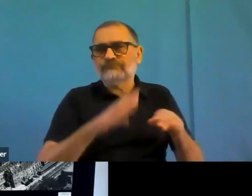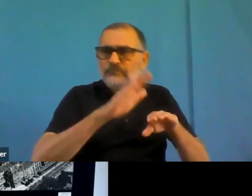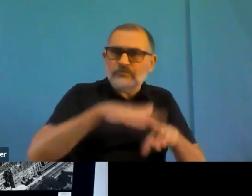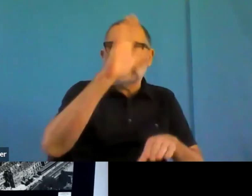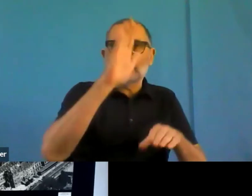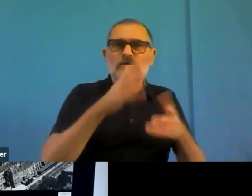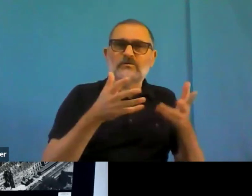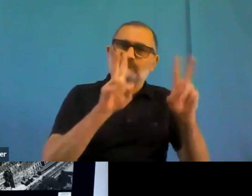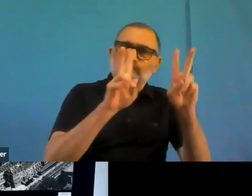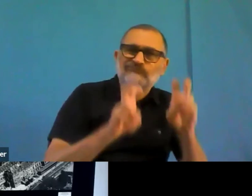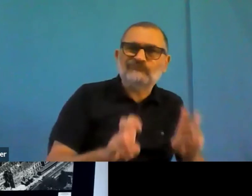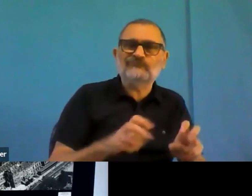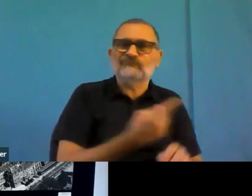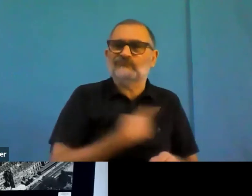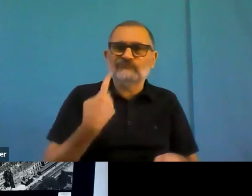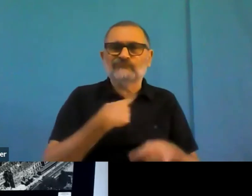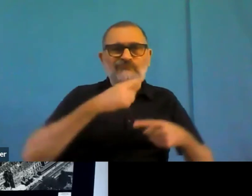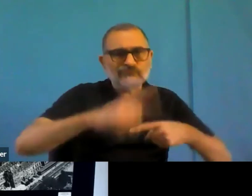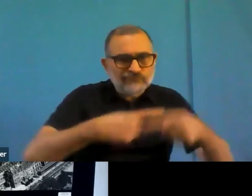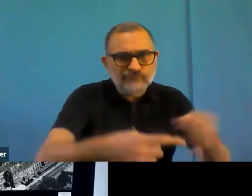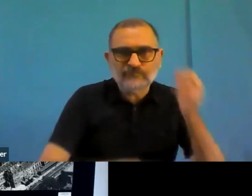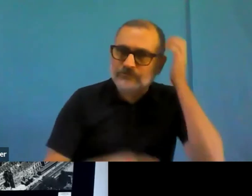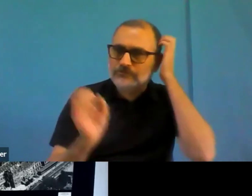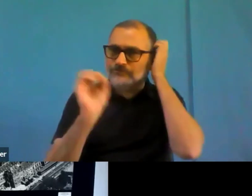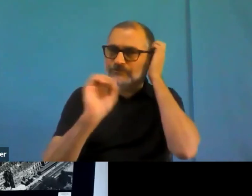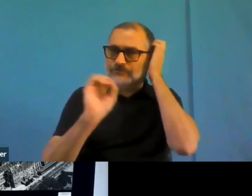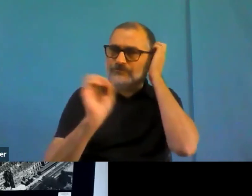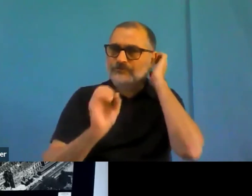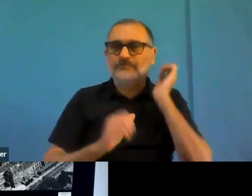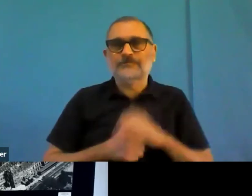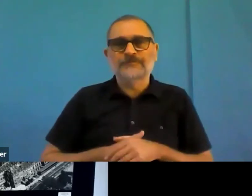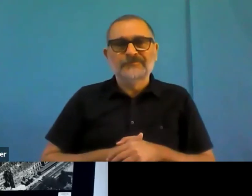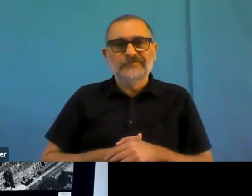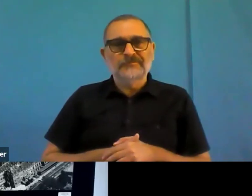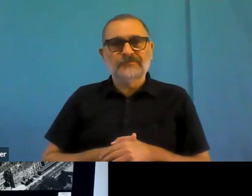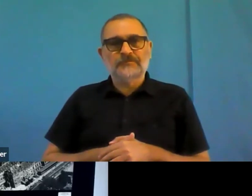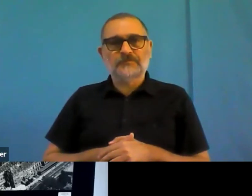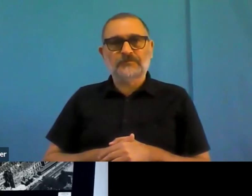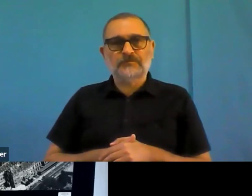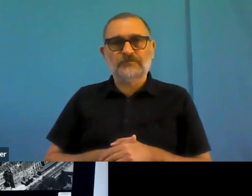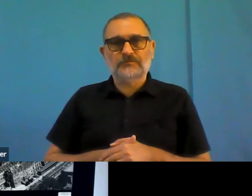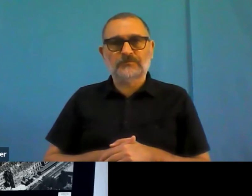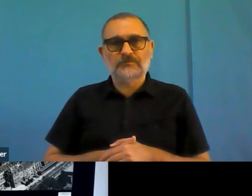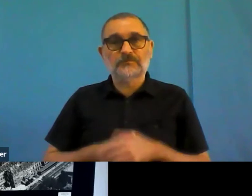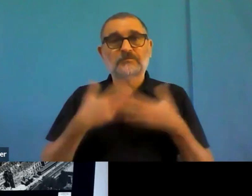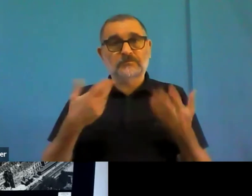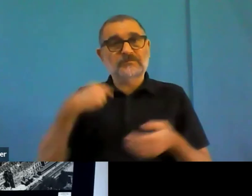And I think that's actually really, really interesting, because it sort of confirms suspicions that we heard that we have to be very careful.